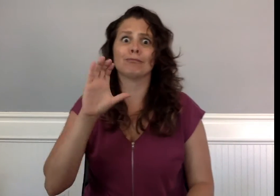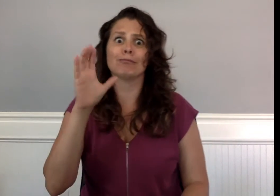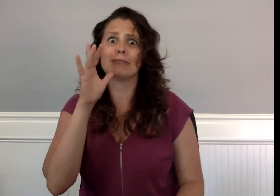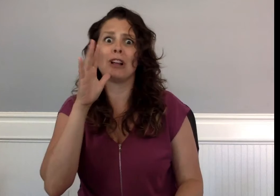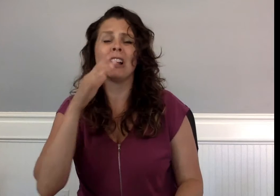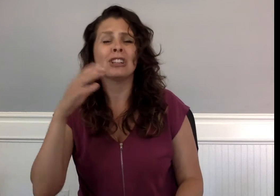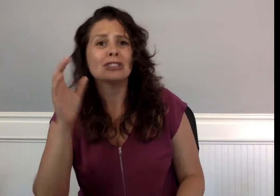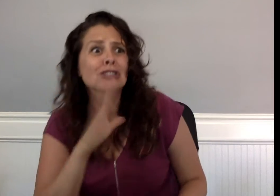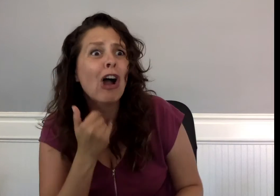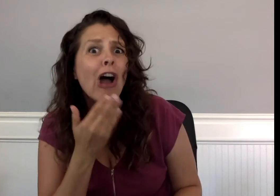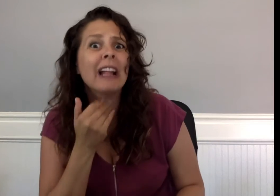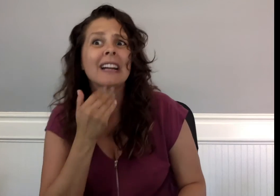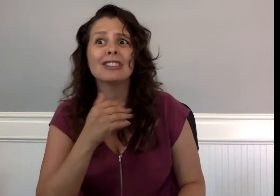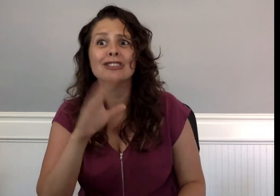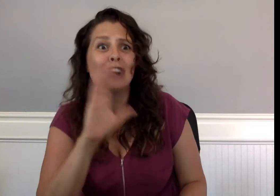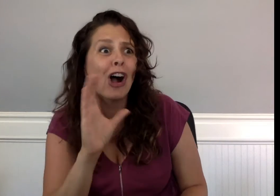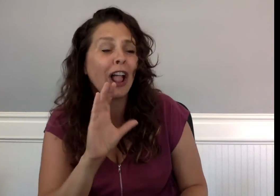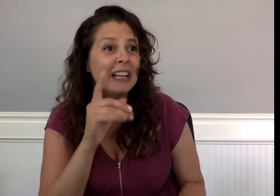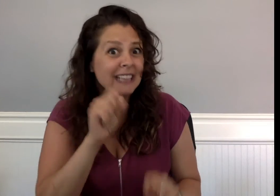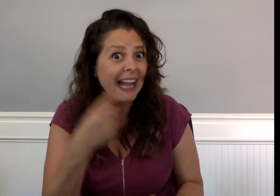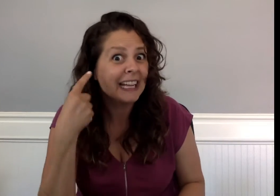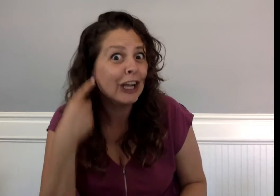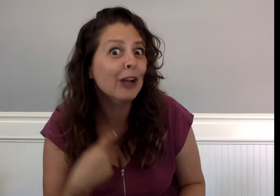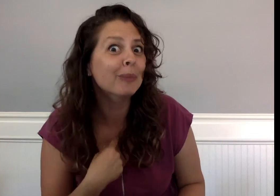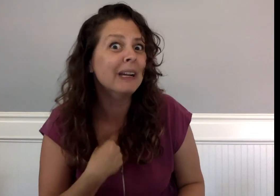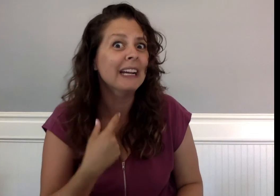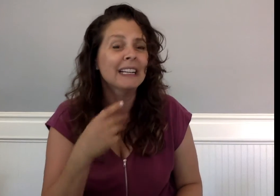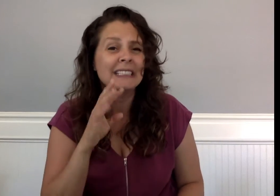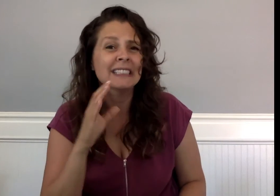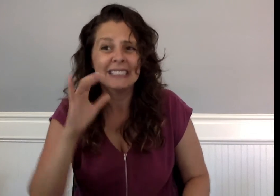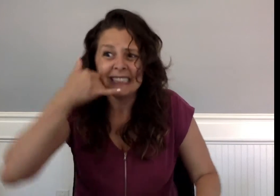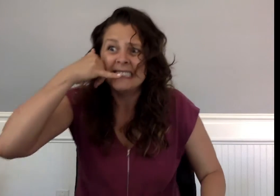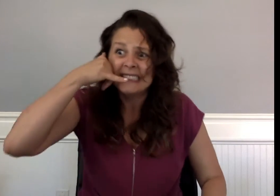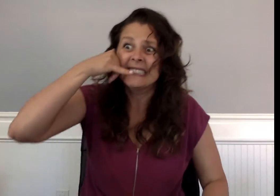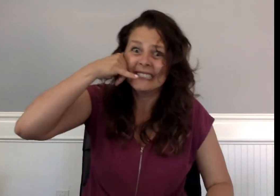“Darling? Can you hear us?” Charlie’s mother was also on the phone.